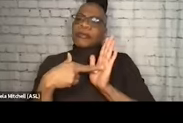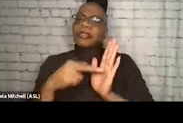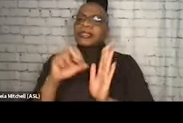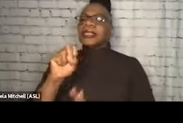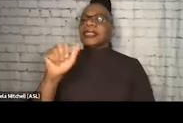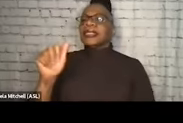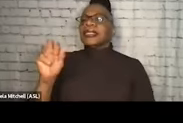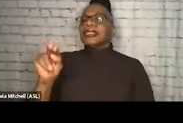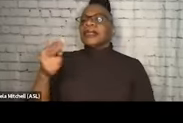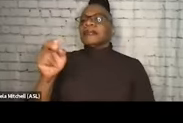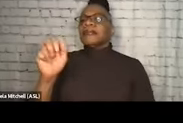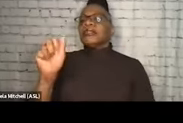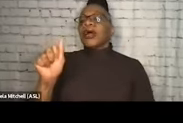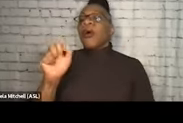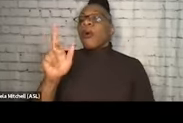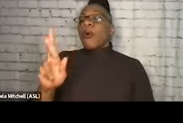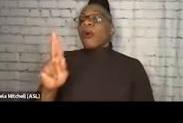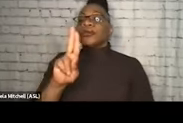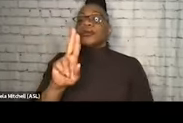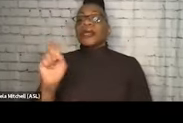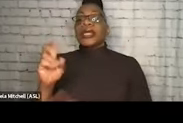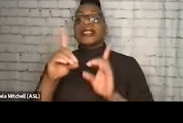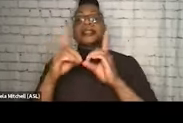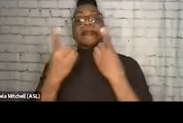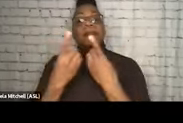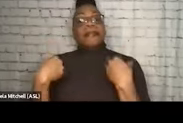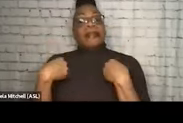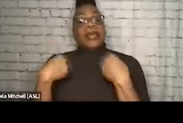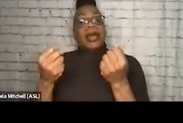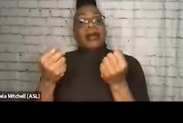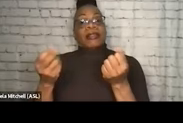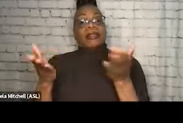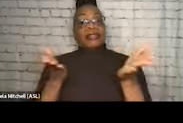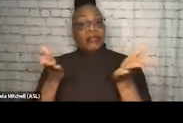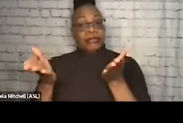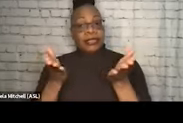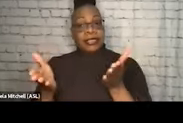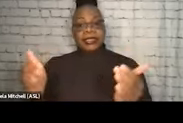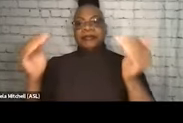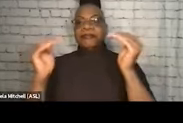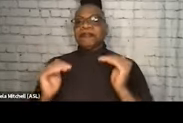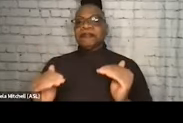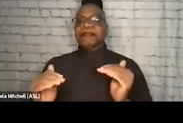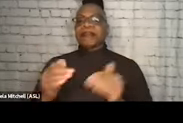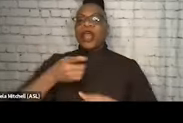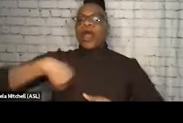or the US Department of Health and Human Services. Next slide. We are joined today